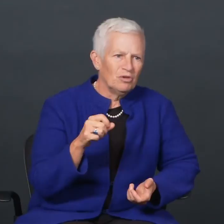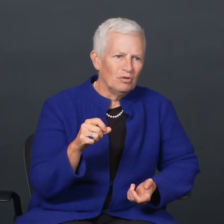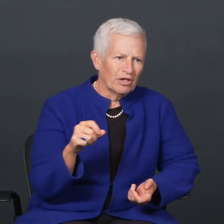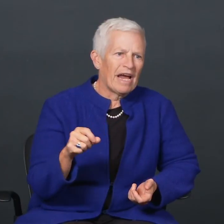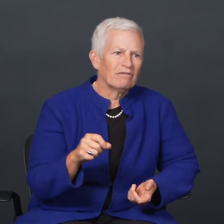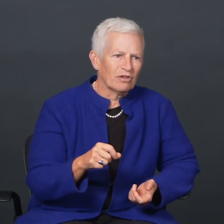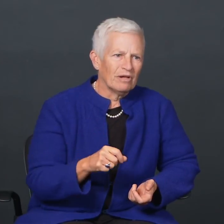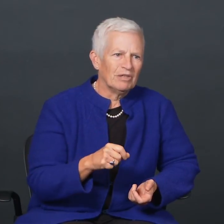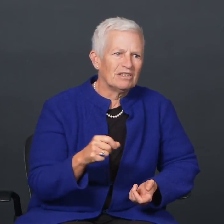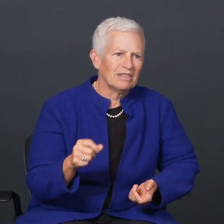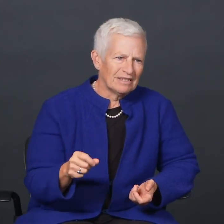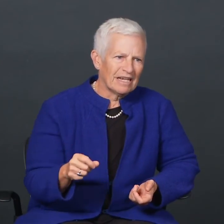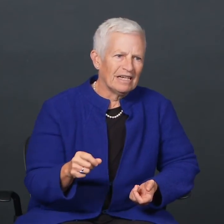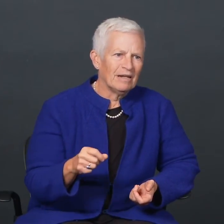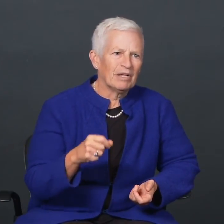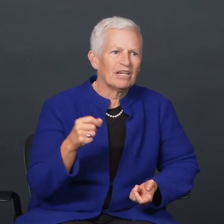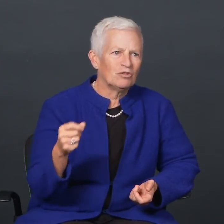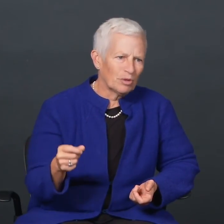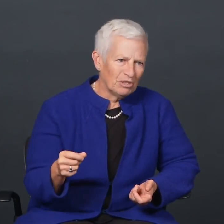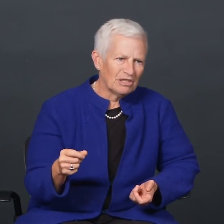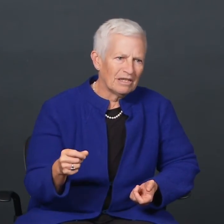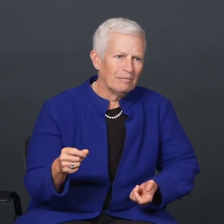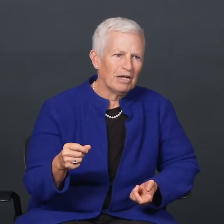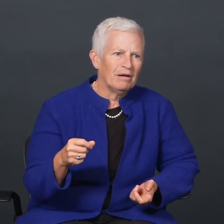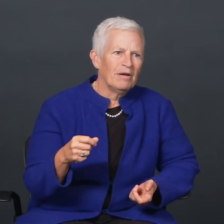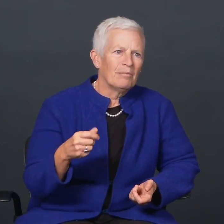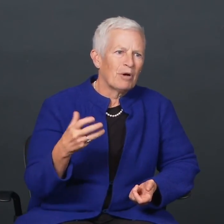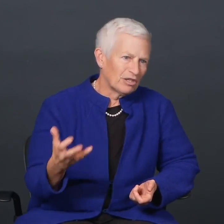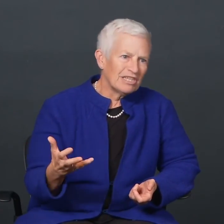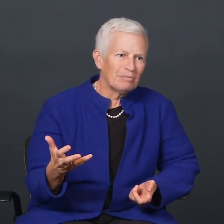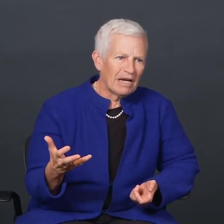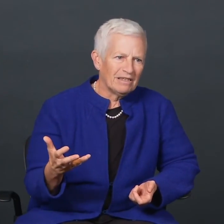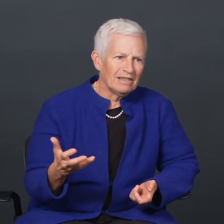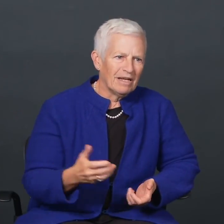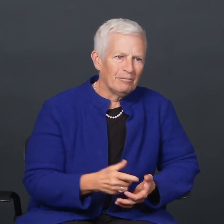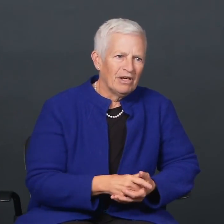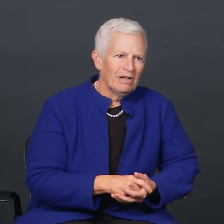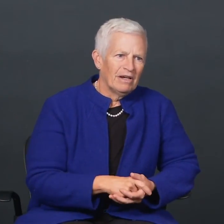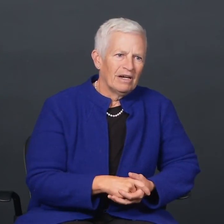to look after them and sustain them and contribute to them and participate in them.